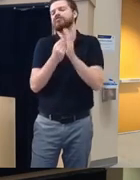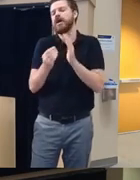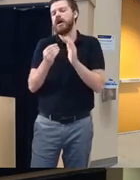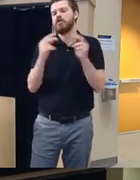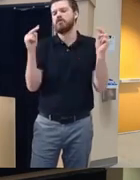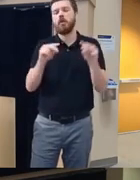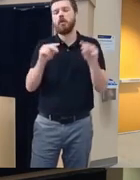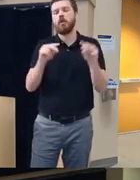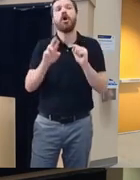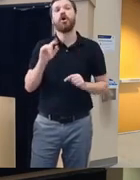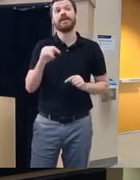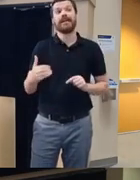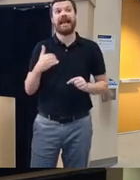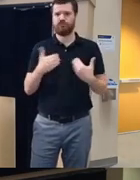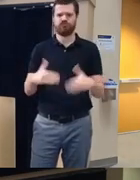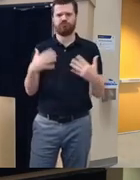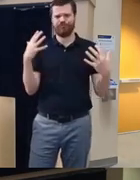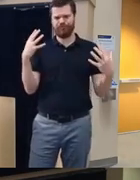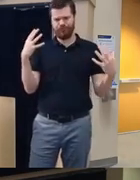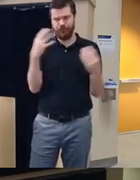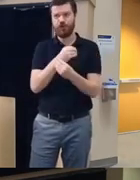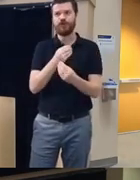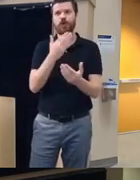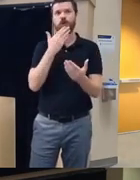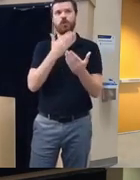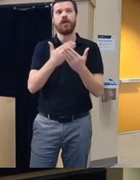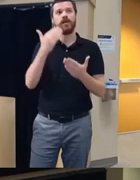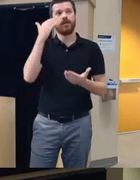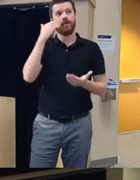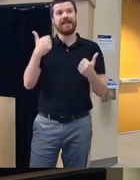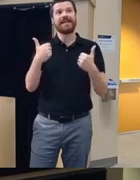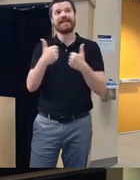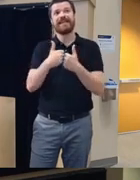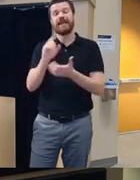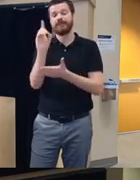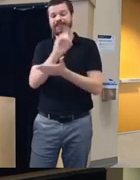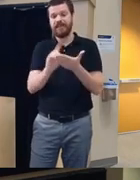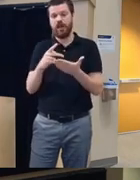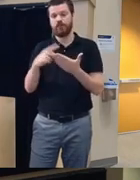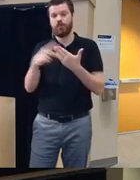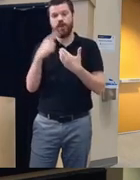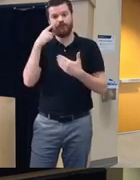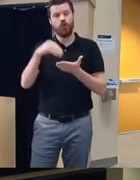but R has a really beautiful and well-renowned game design program for students so I'm curious